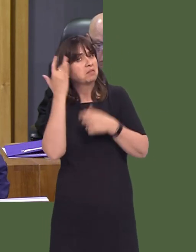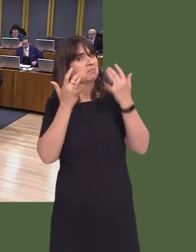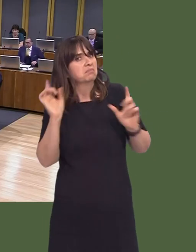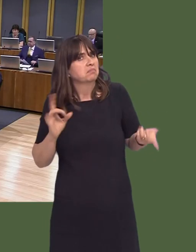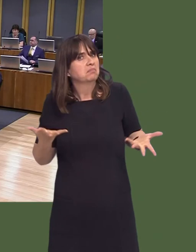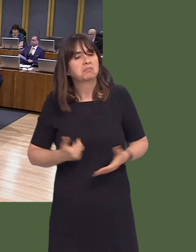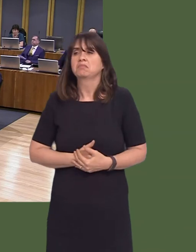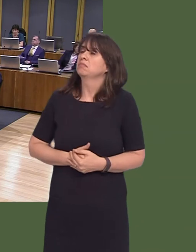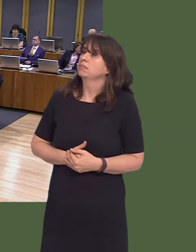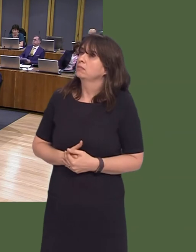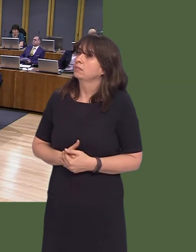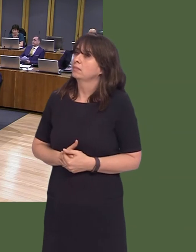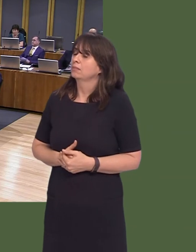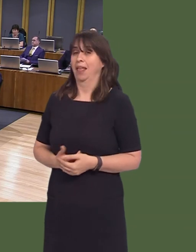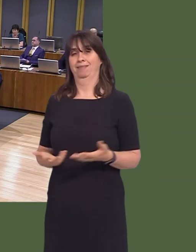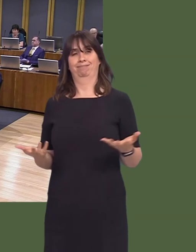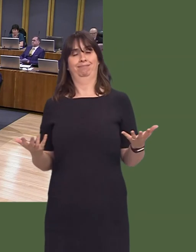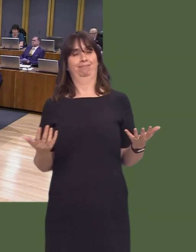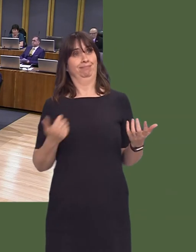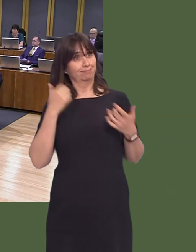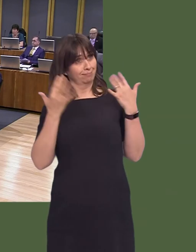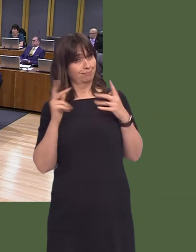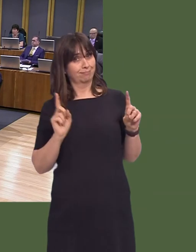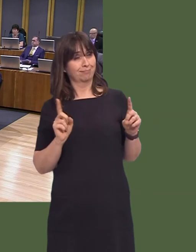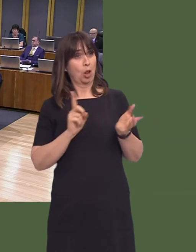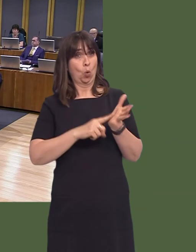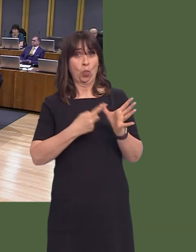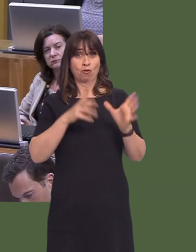Carwyn Jones AM: Our thinking is that local authorities need to collaborate more in order